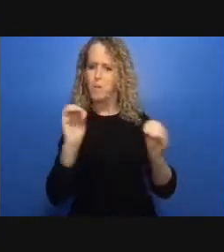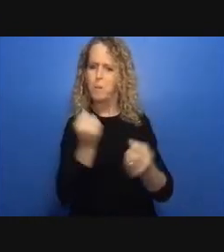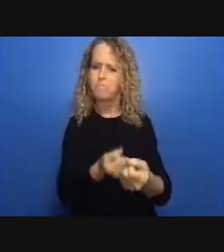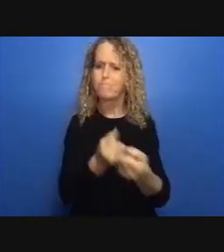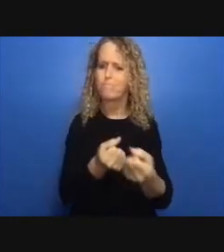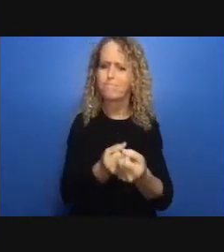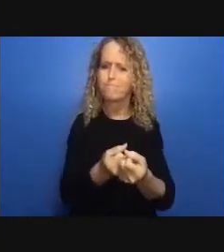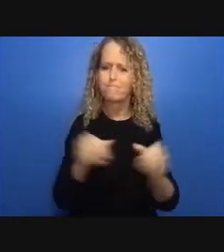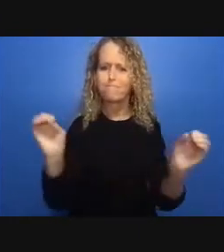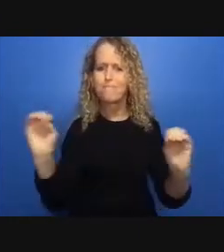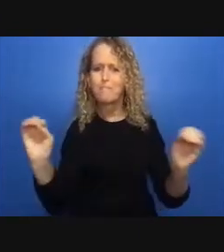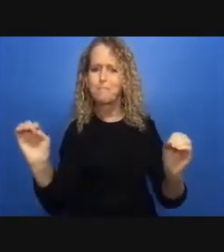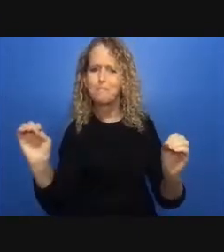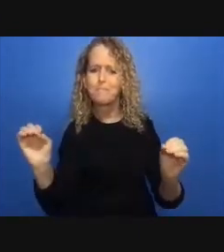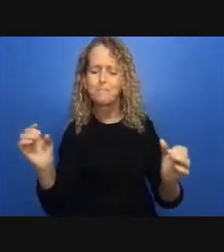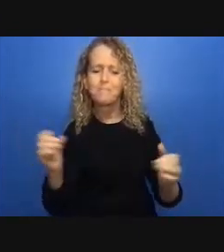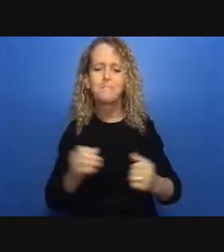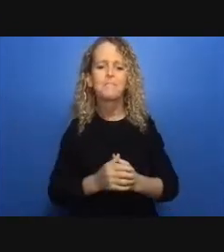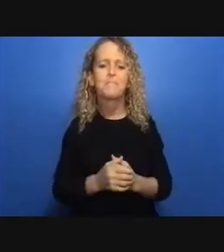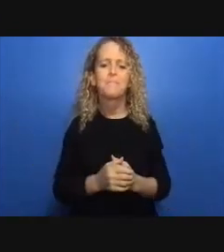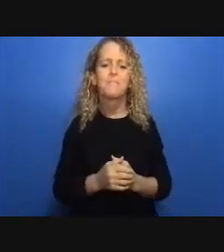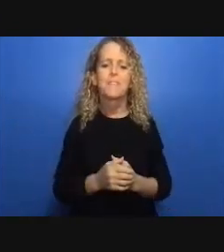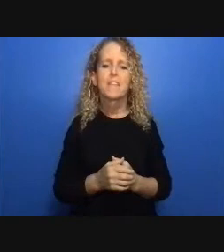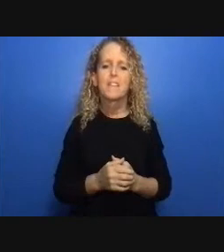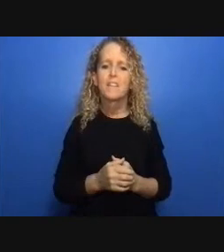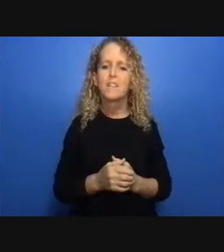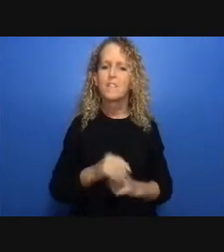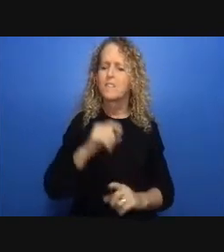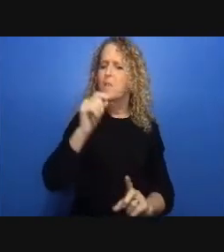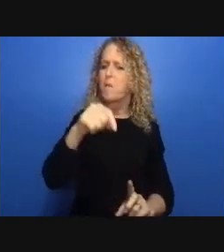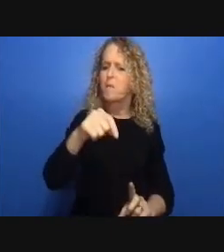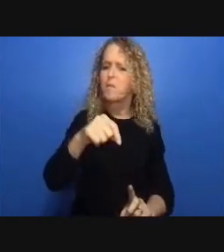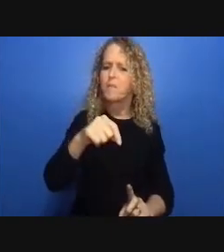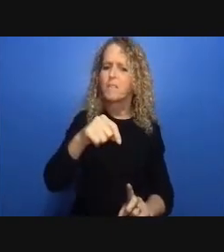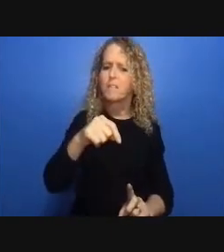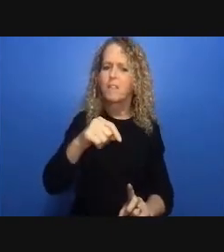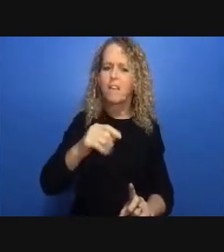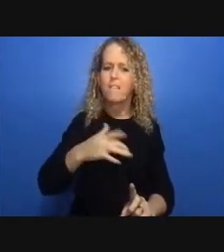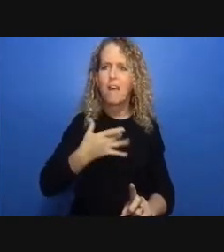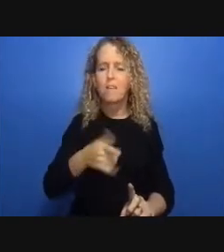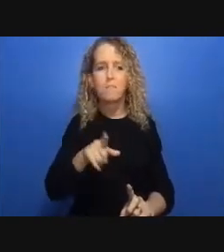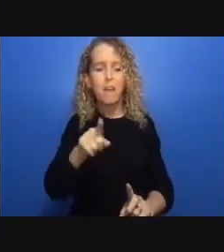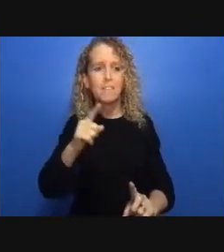around the table as we define the problems and identify solutions is so important sometimes it